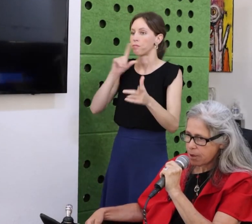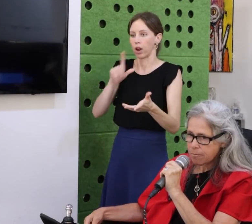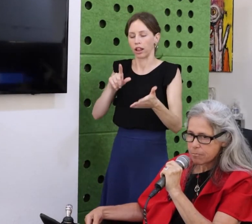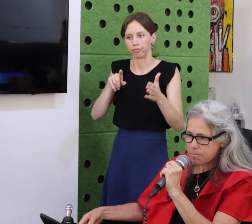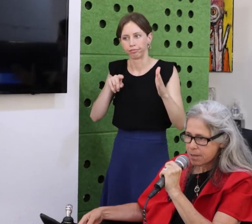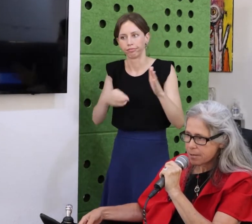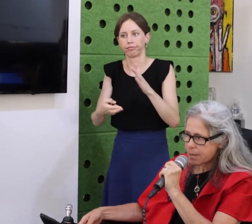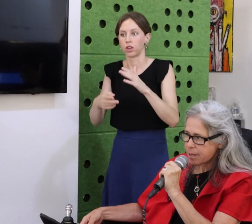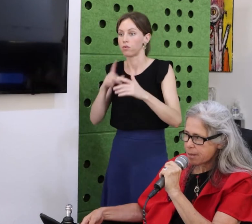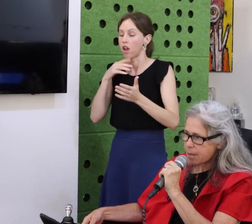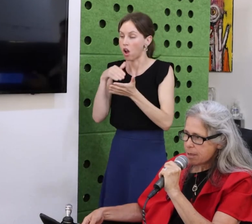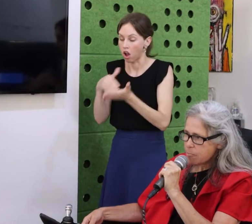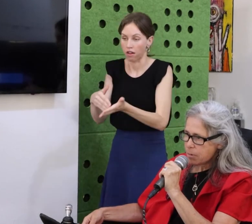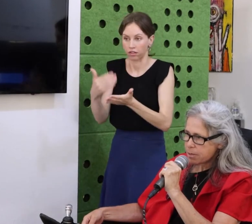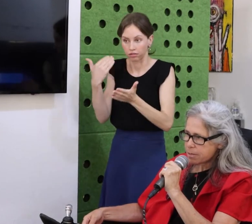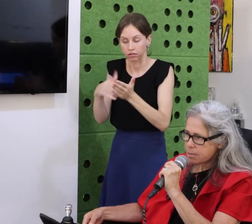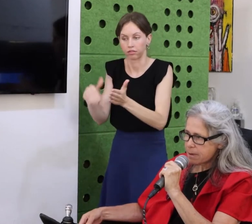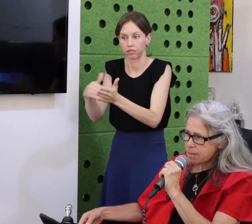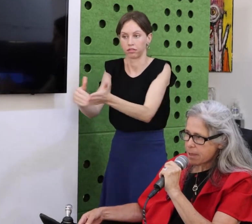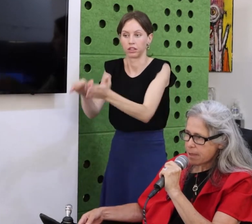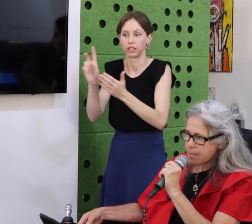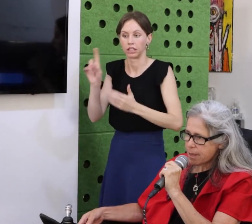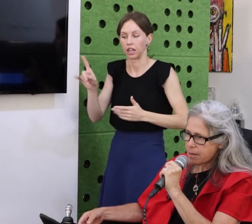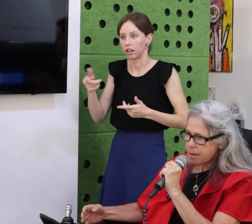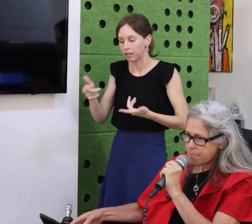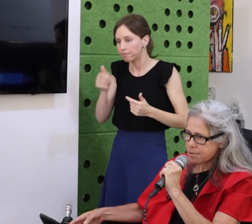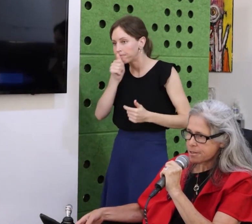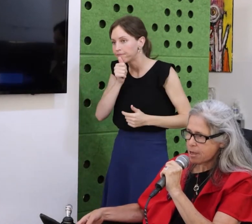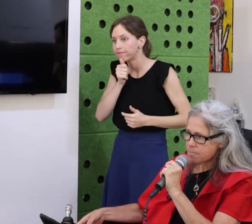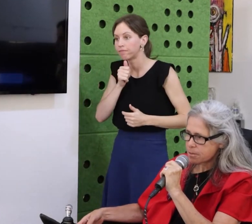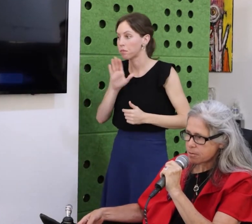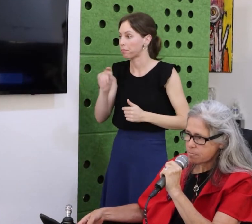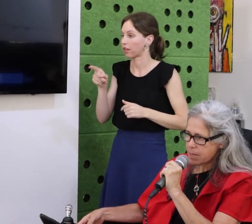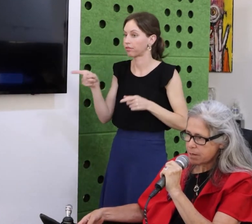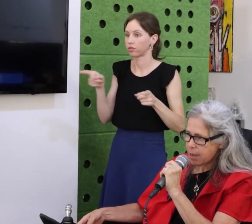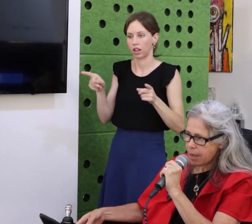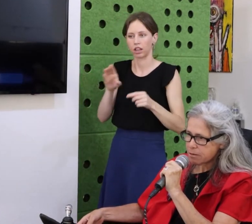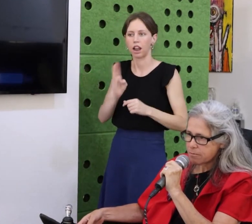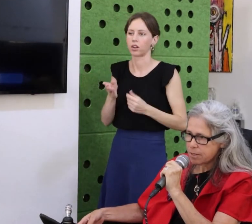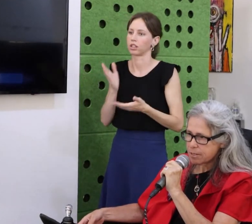In the end, my colleague, Ashley, our board secretary,